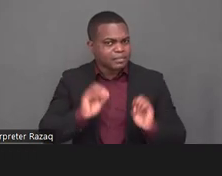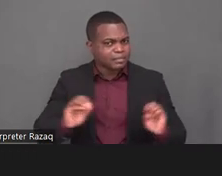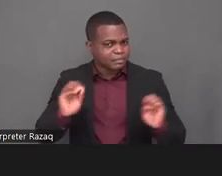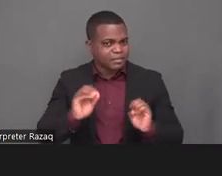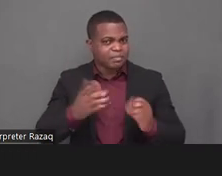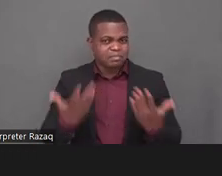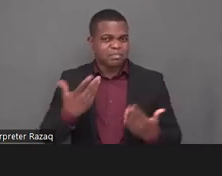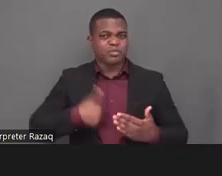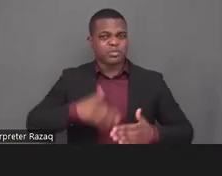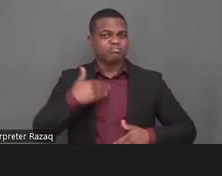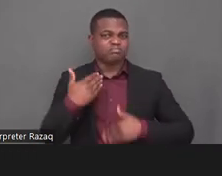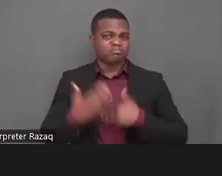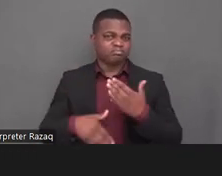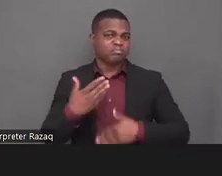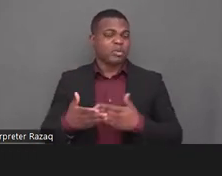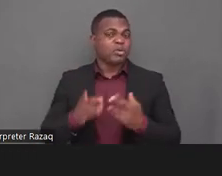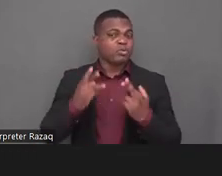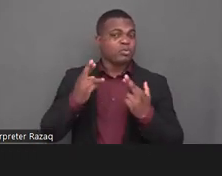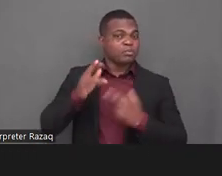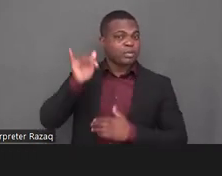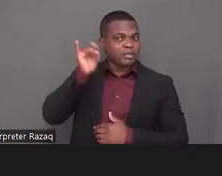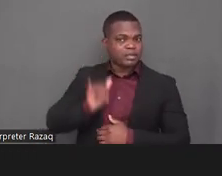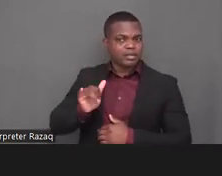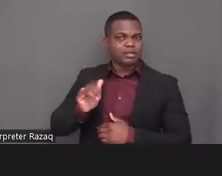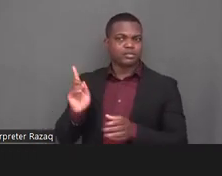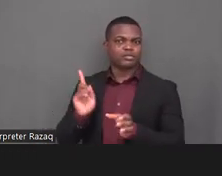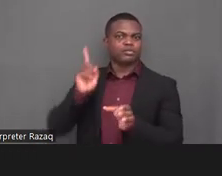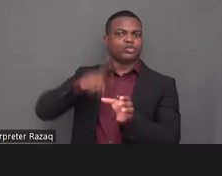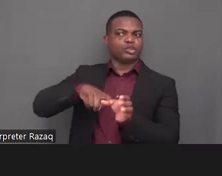okay there she is yani uh may i request you to introduce yourself